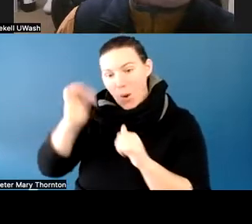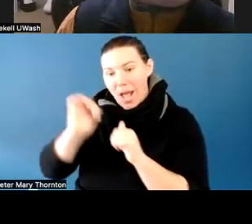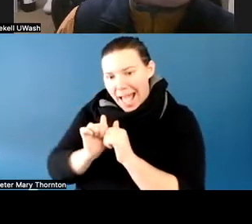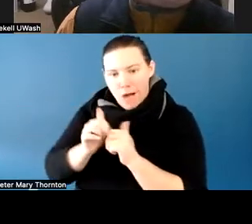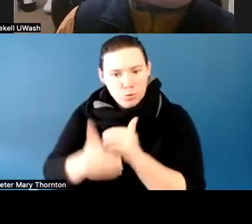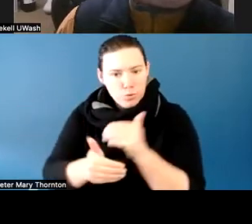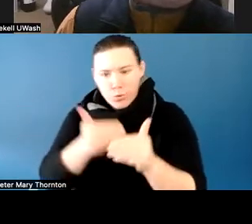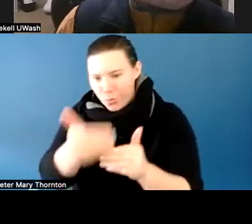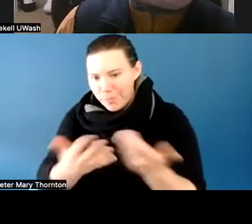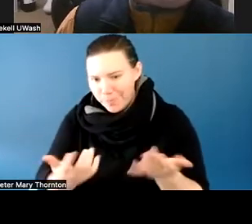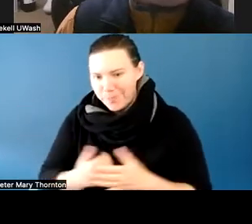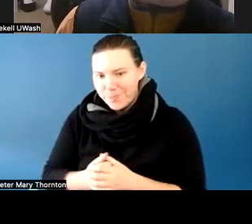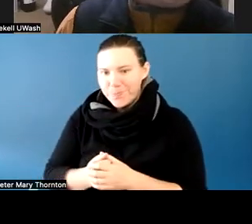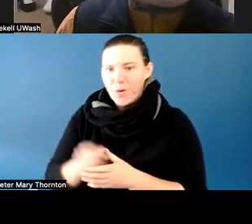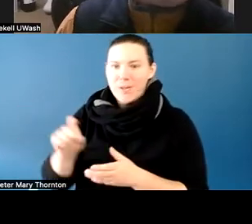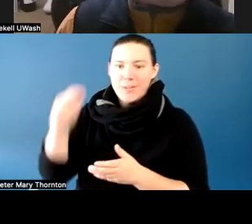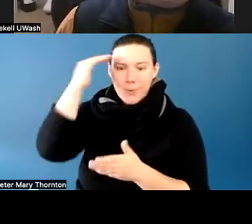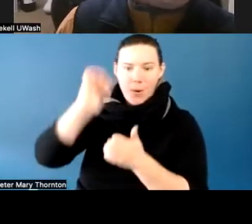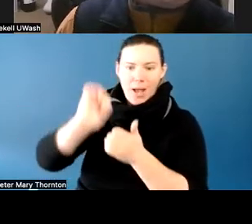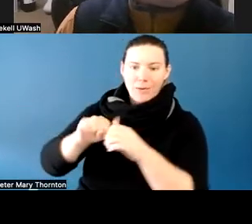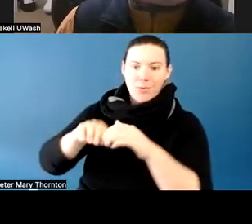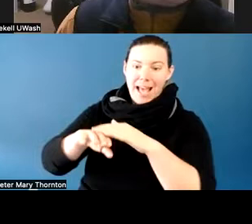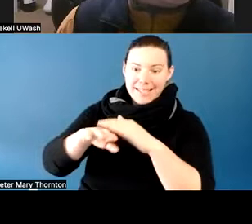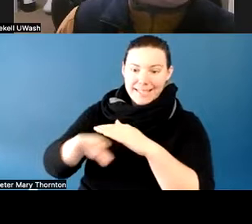need to know how to access tutoring resources,